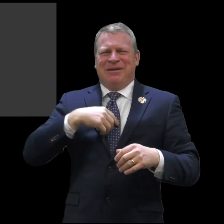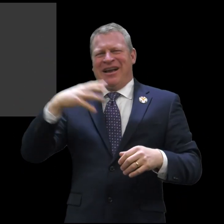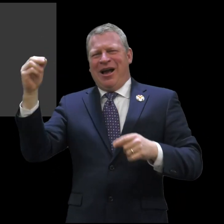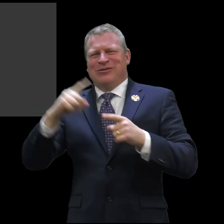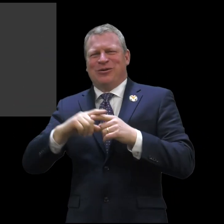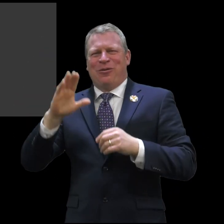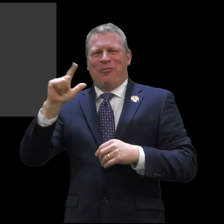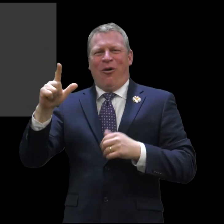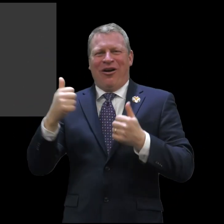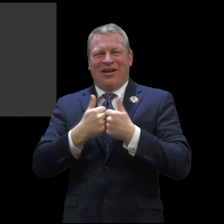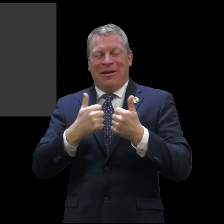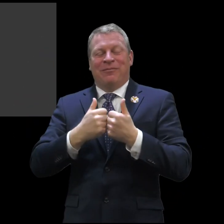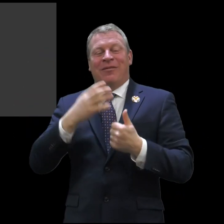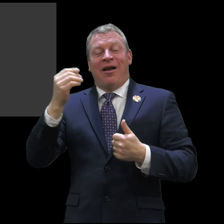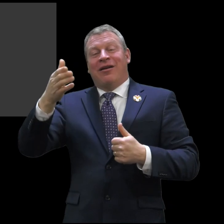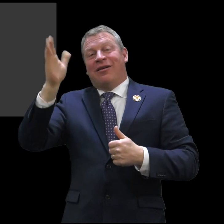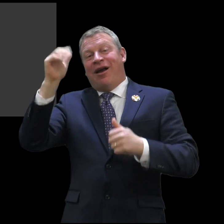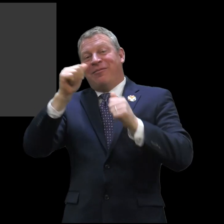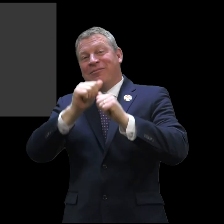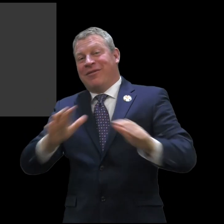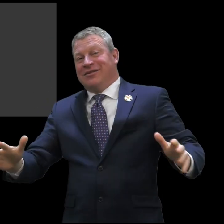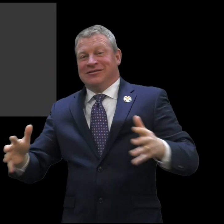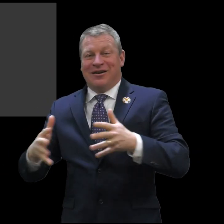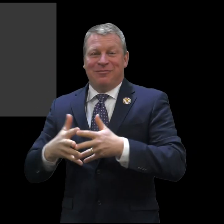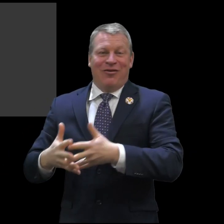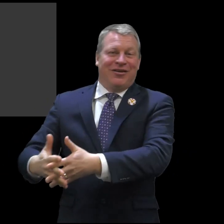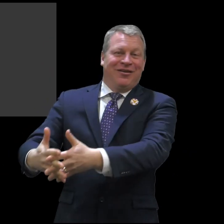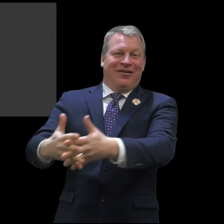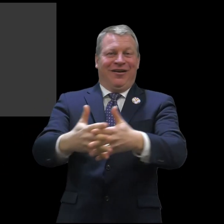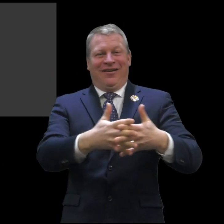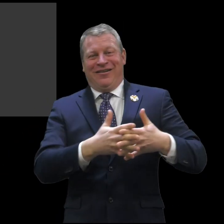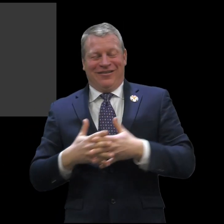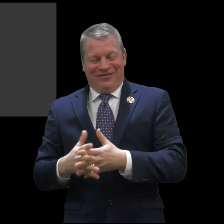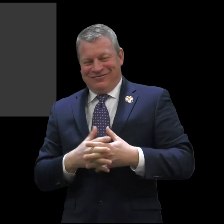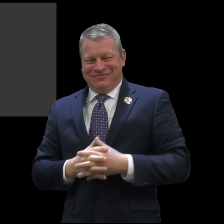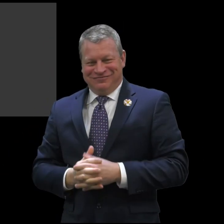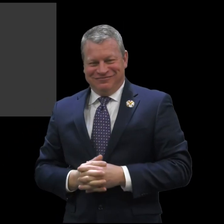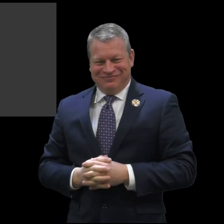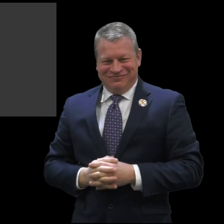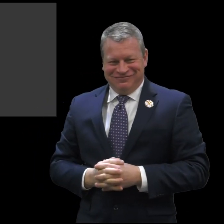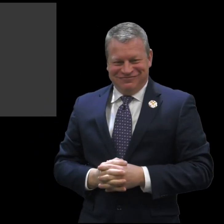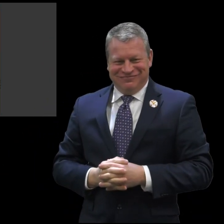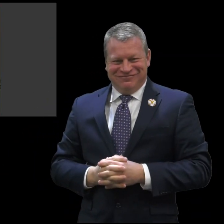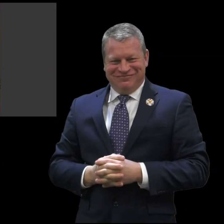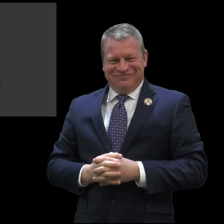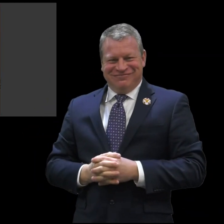will be performing Take me out to the ballgame and God Bless America.